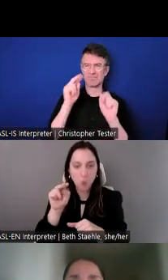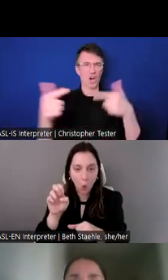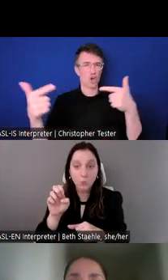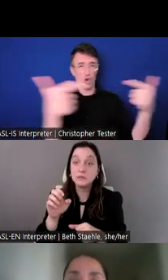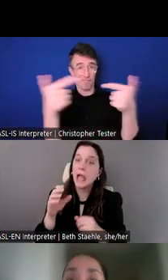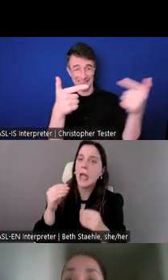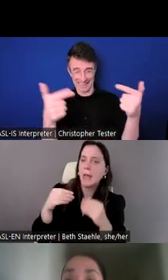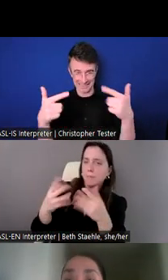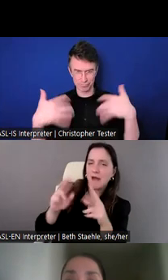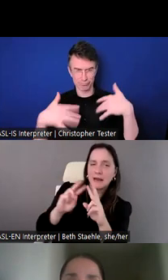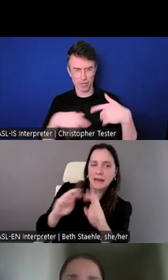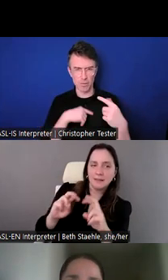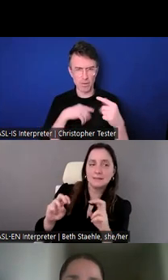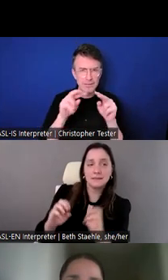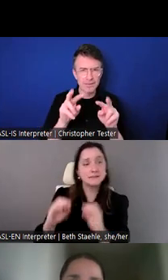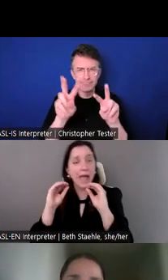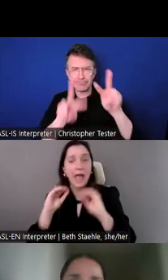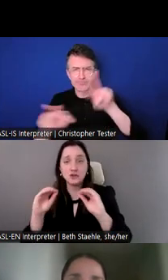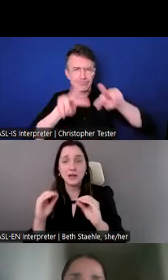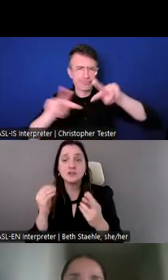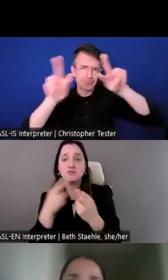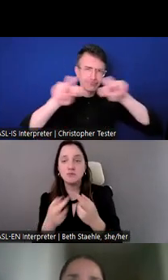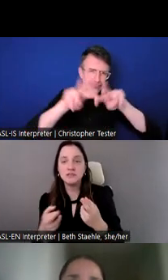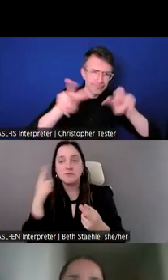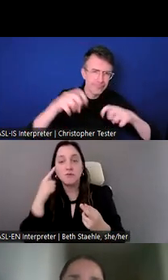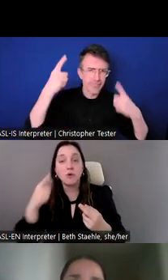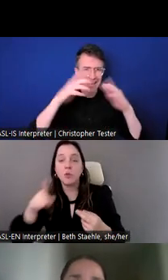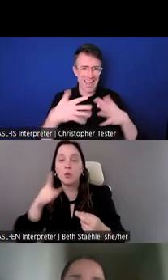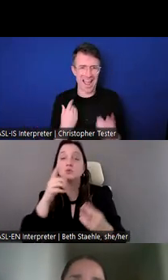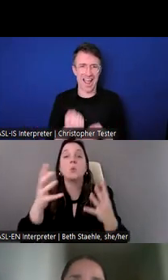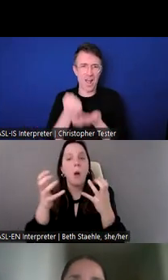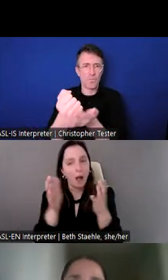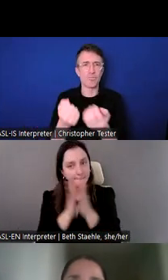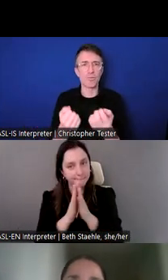to those working towards peace. One second.